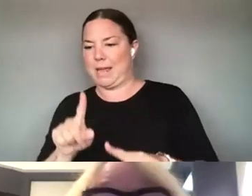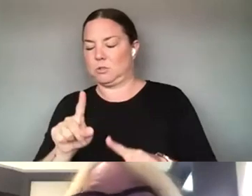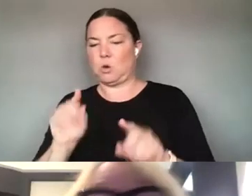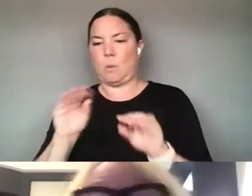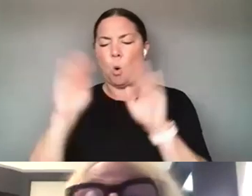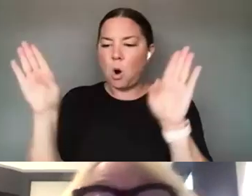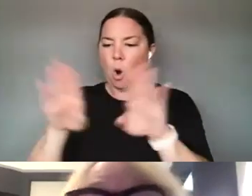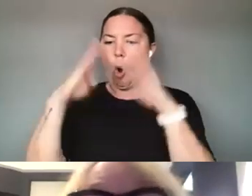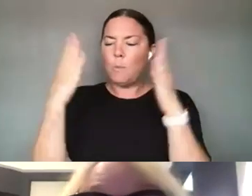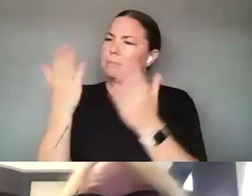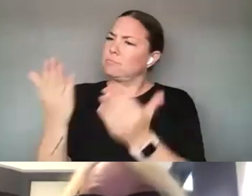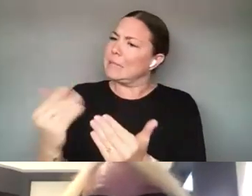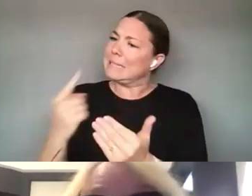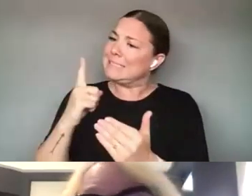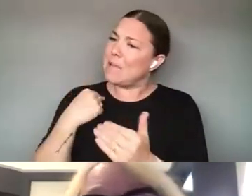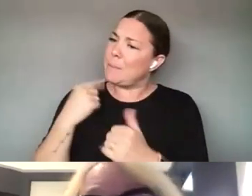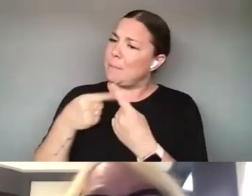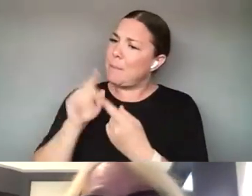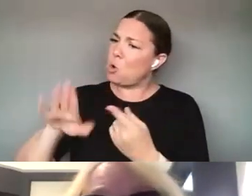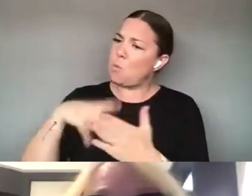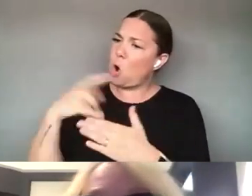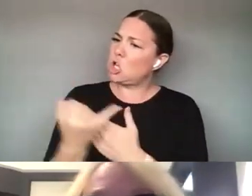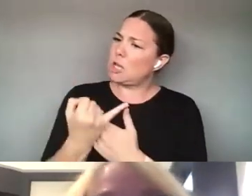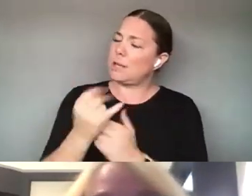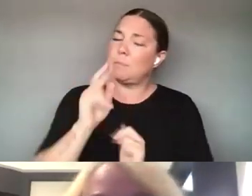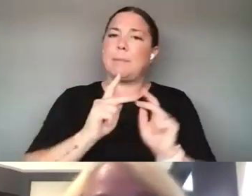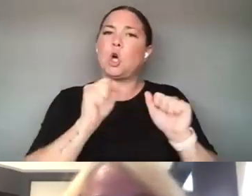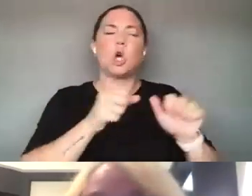TALK ABOUT WHATEVER THEY WERE DOING IN THEIR OWN, YOU KNOW, CREATING THEIR OWN FRAME.